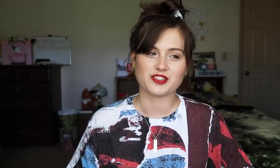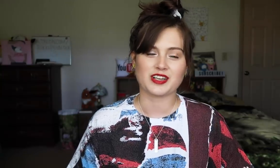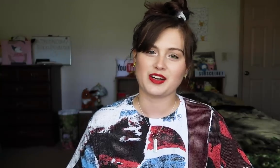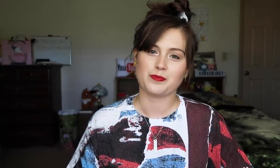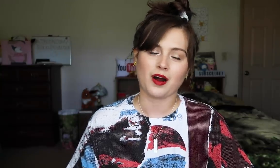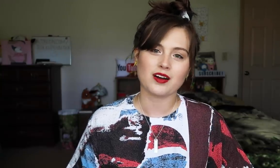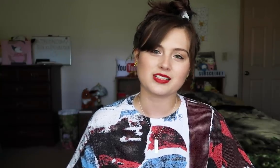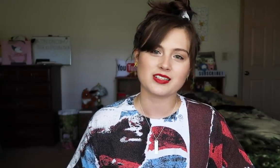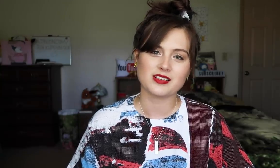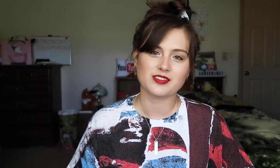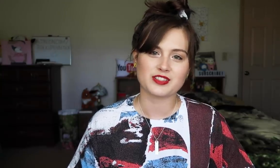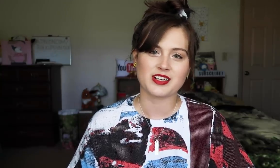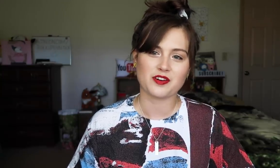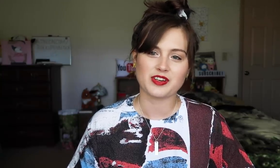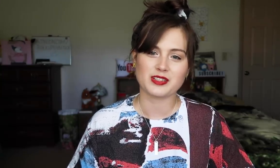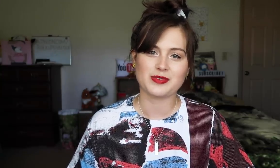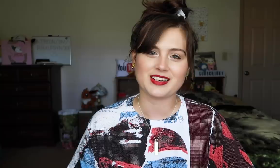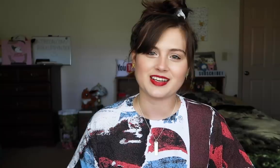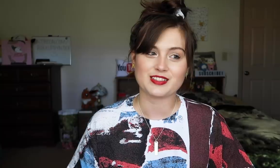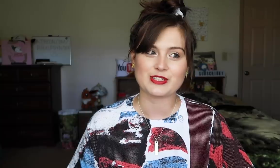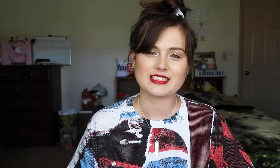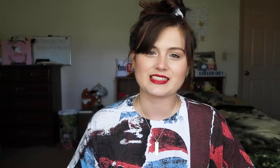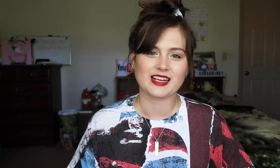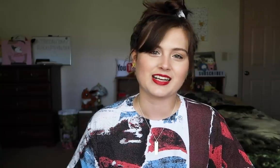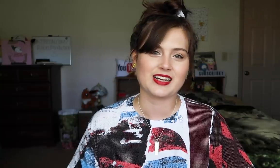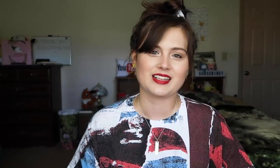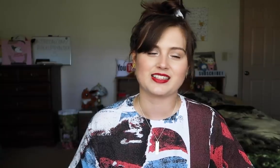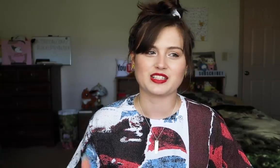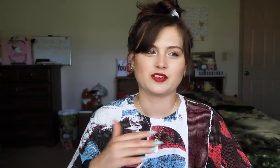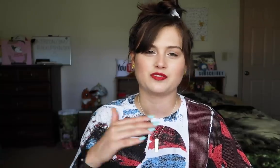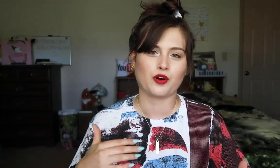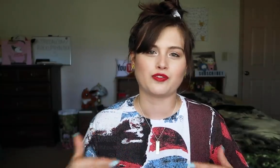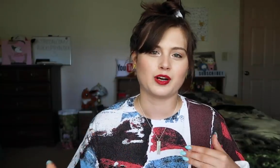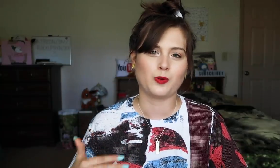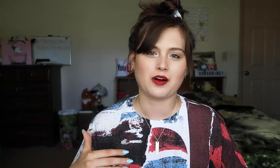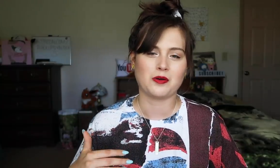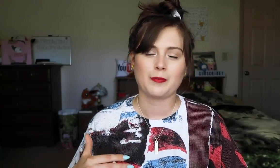'cause you're kind of pausing yourself a little bit, I guess, to try and say it and it doesn't flow very well.